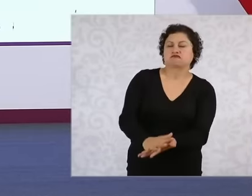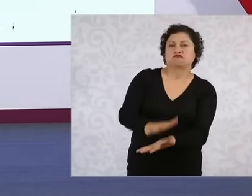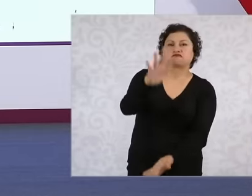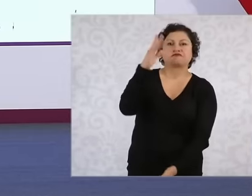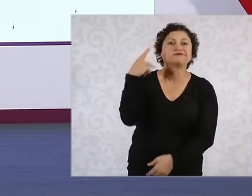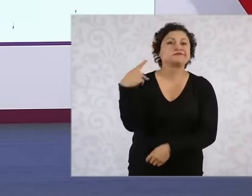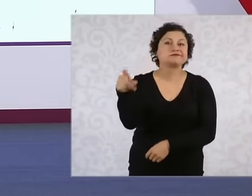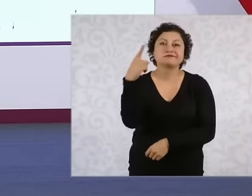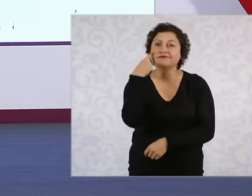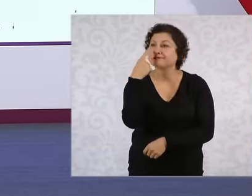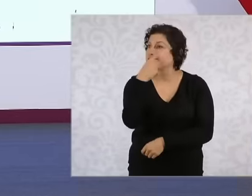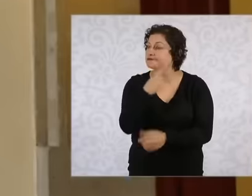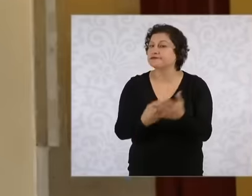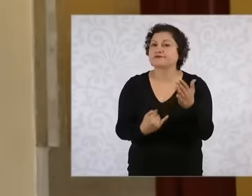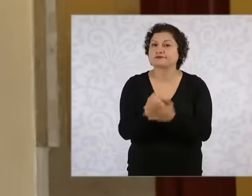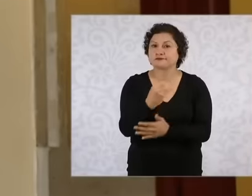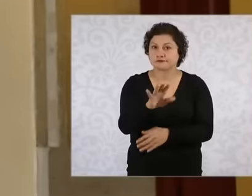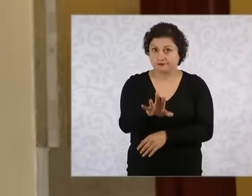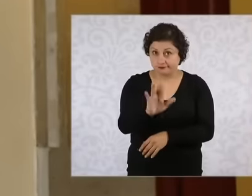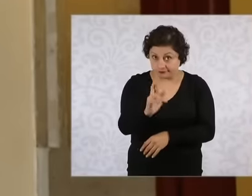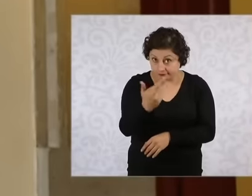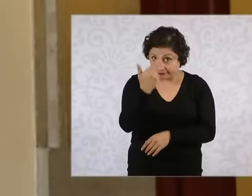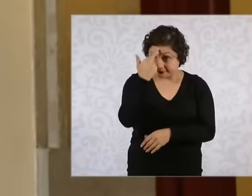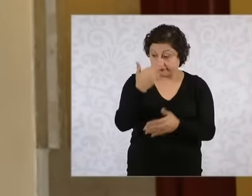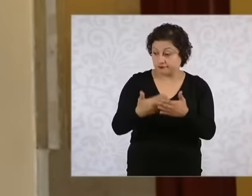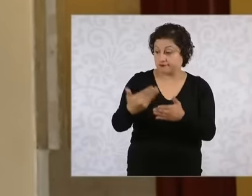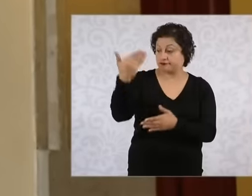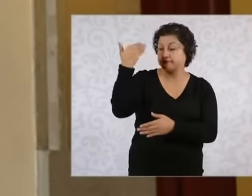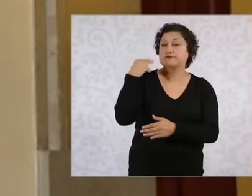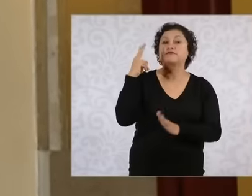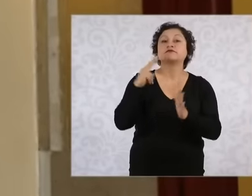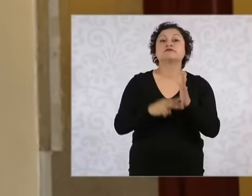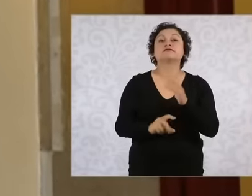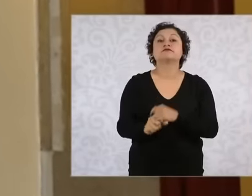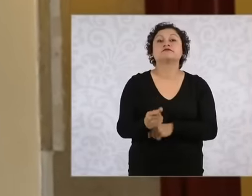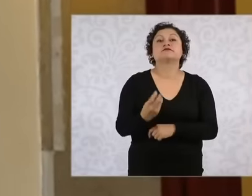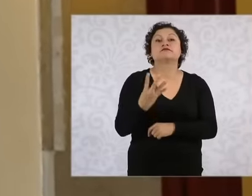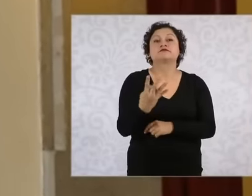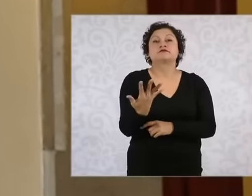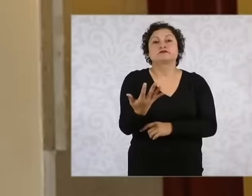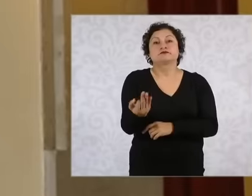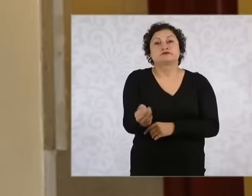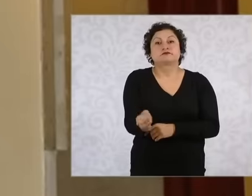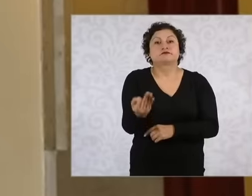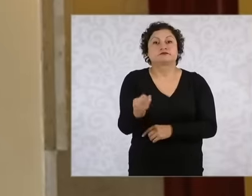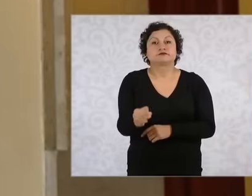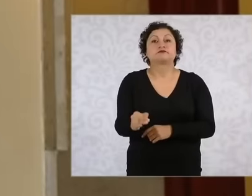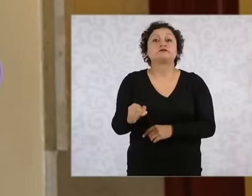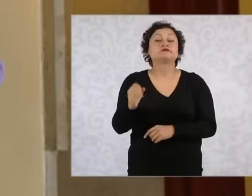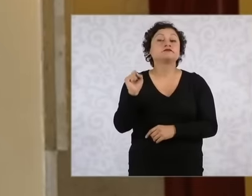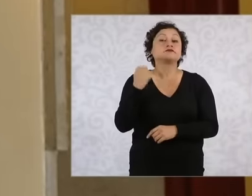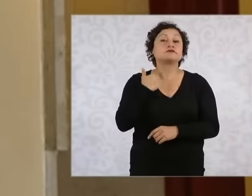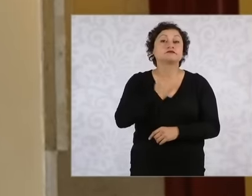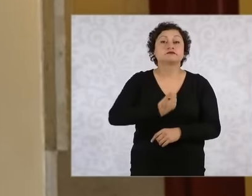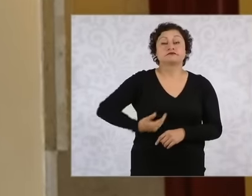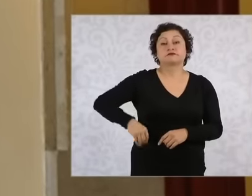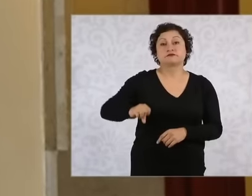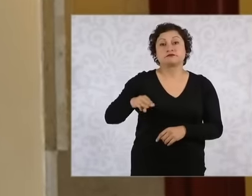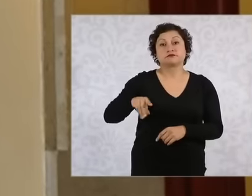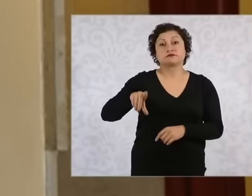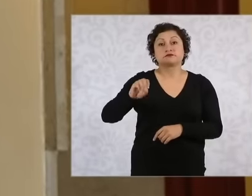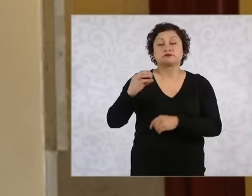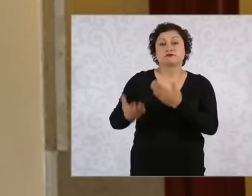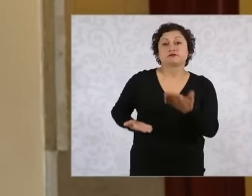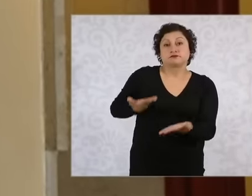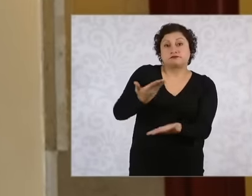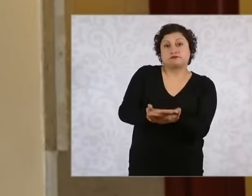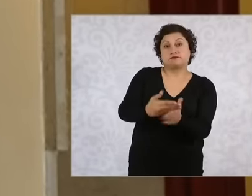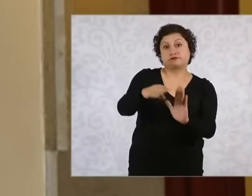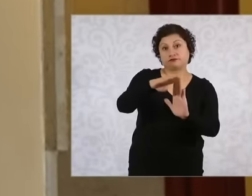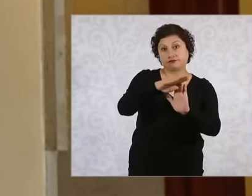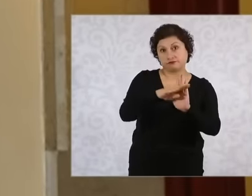2024, President López Obrador presented 20 constitutional reforms that he sent to the Chamber